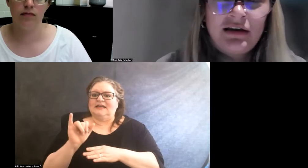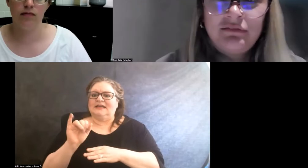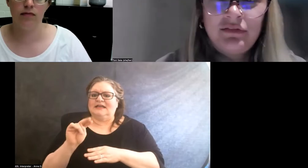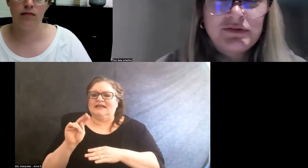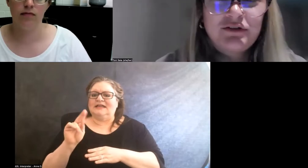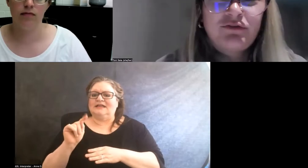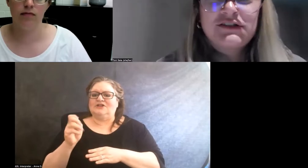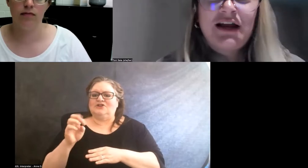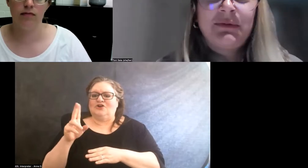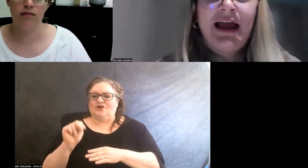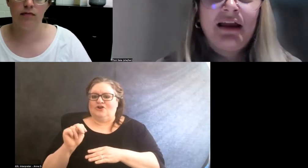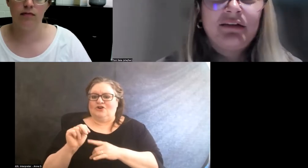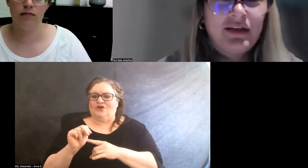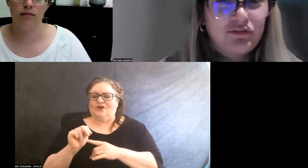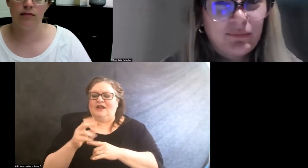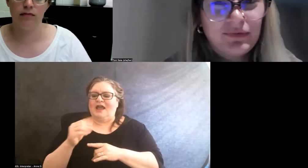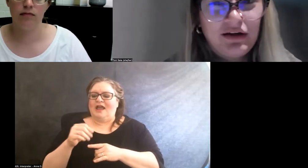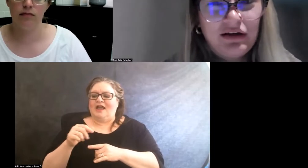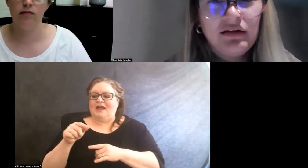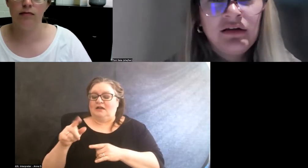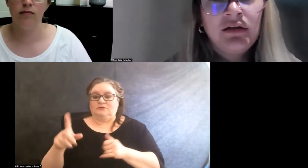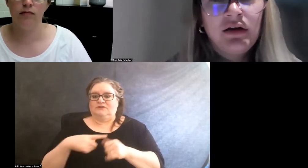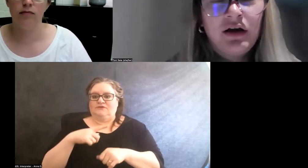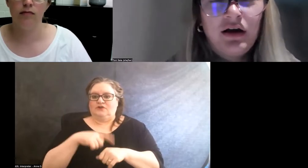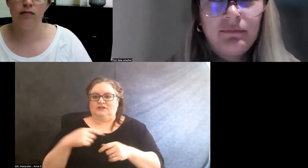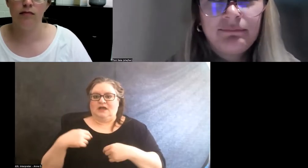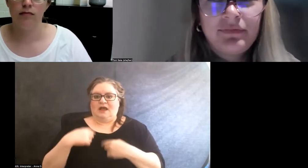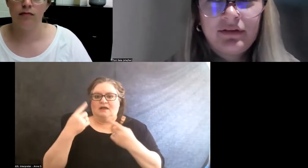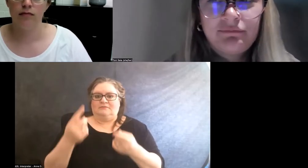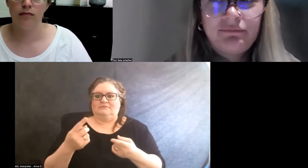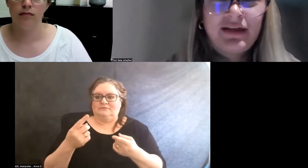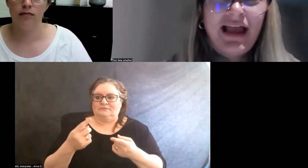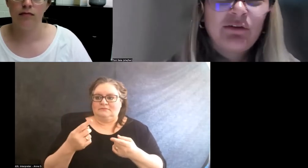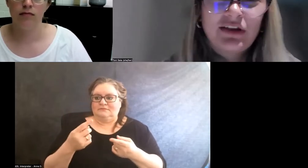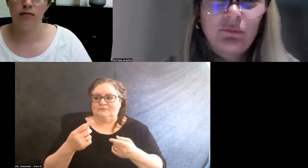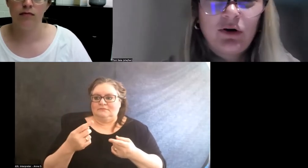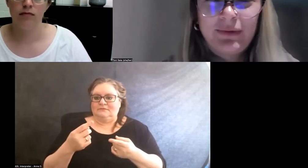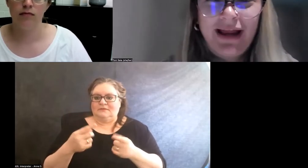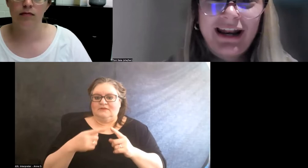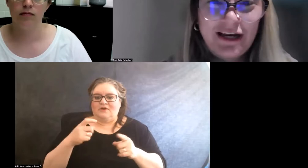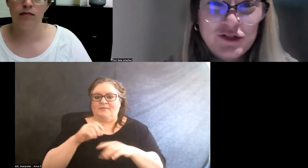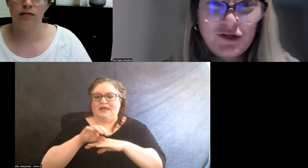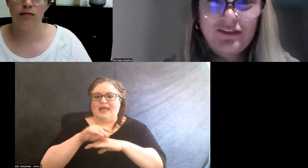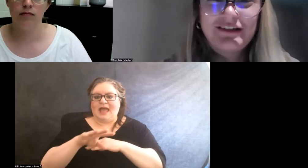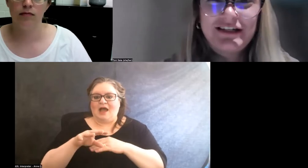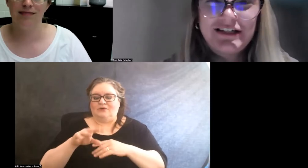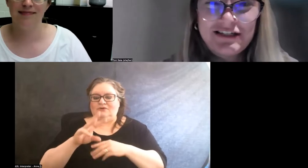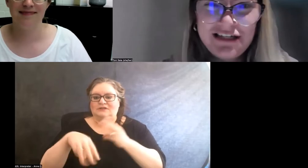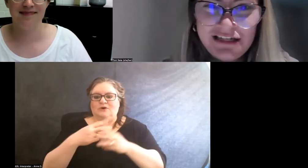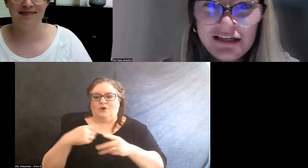and it was the first time we had like from the counseling world, we had an intern at the DCC.